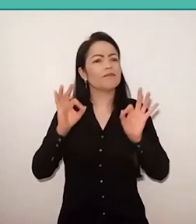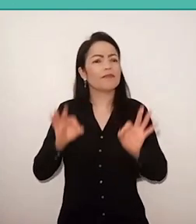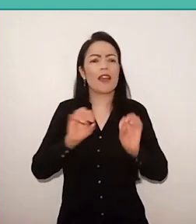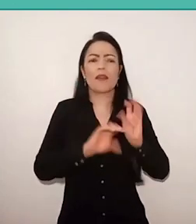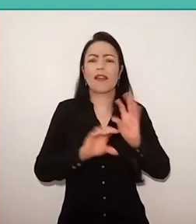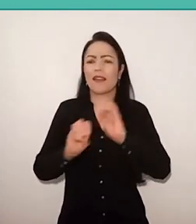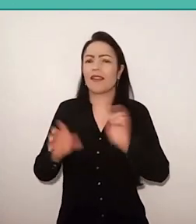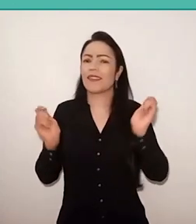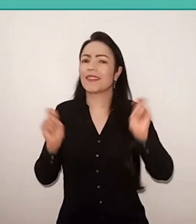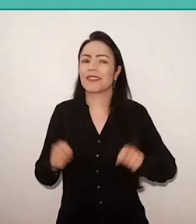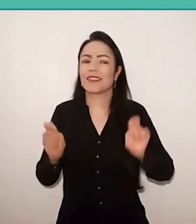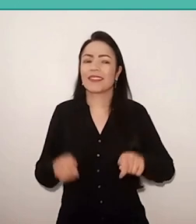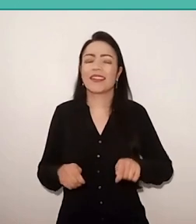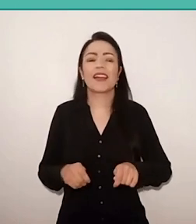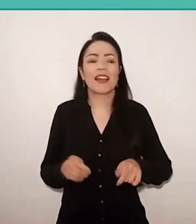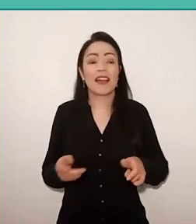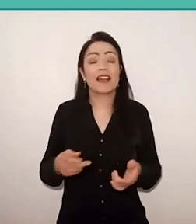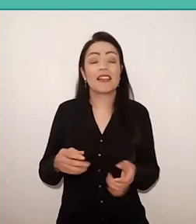go away confirm in experience that he will have at SESI,